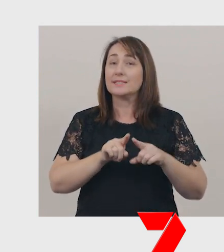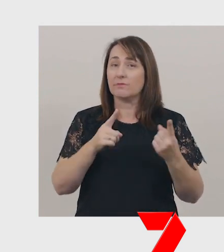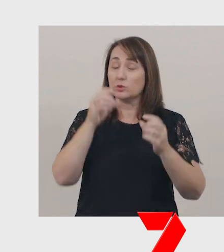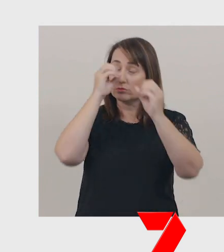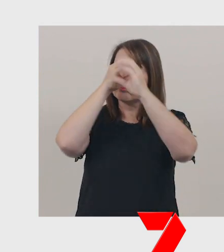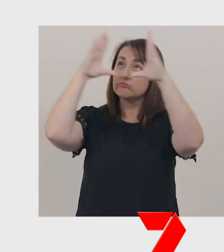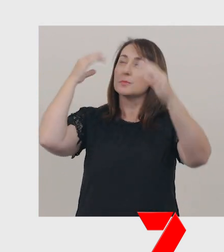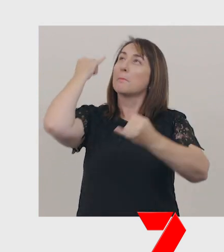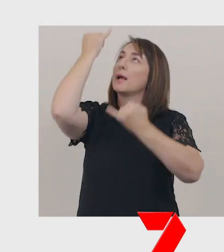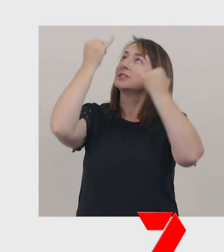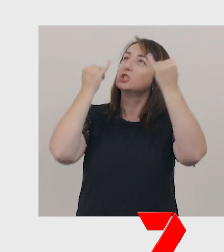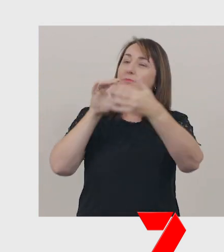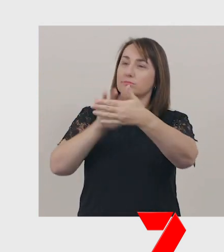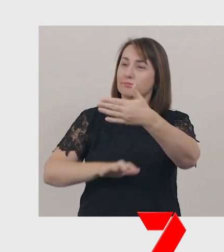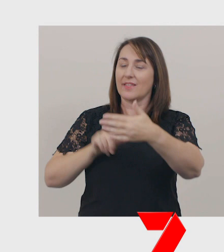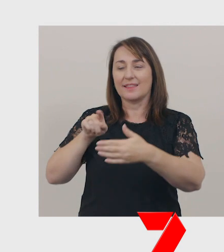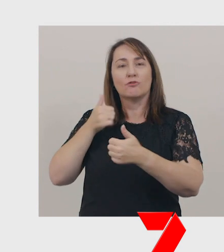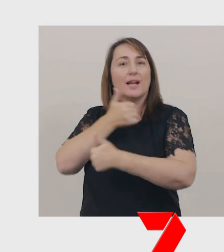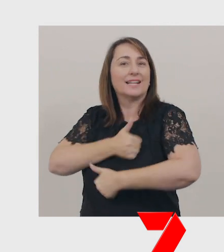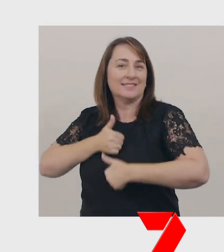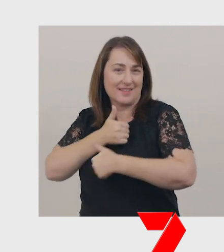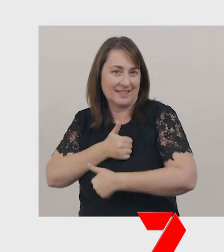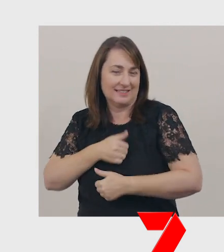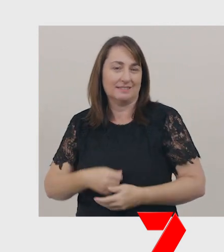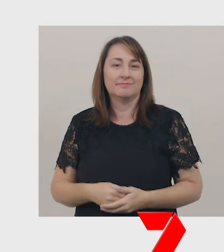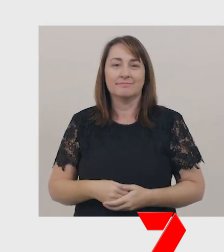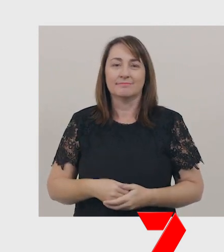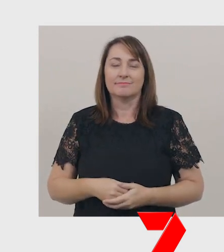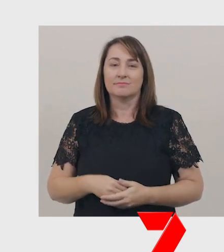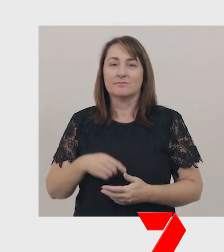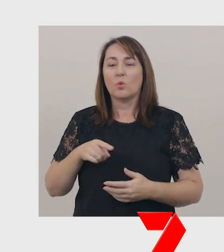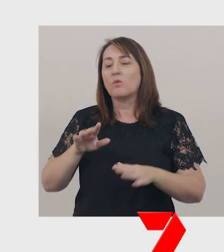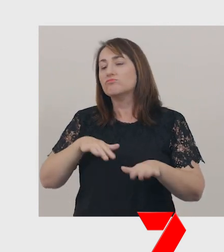which entertains the reader, or the kind of informative text that tells the reader